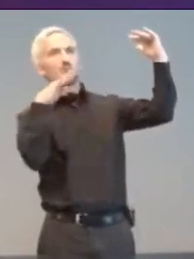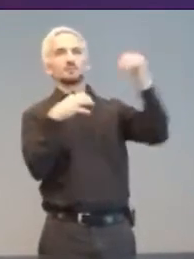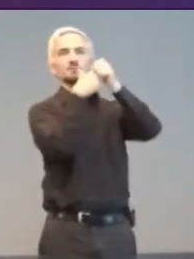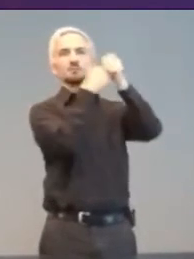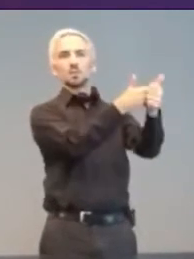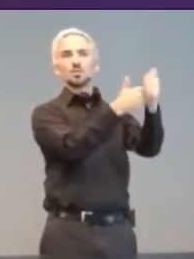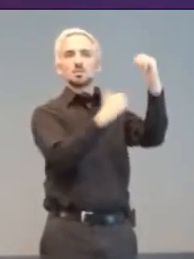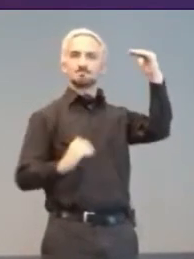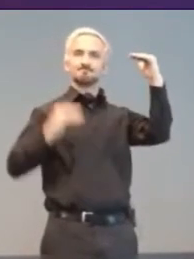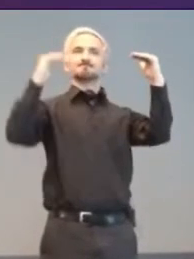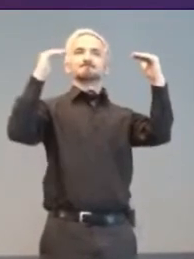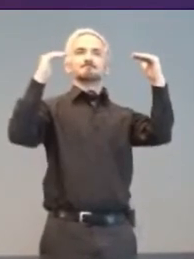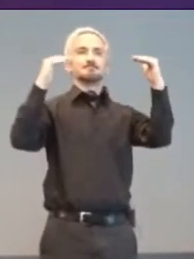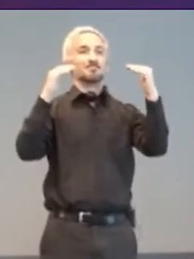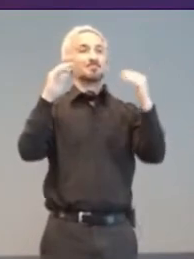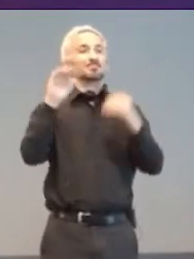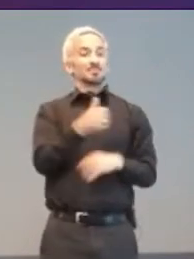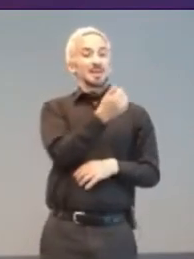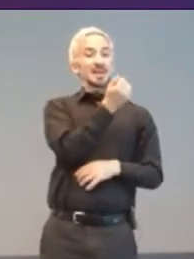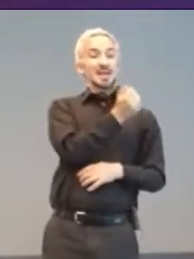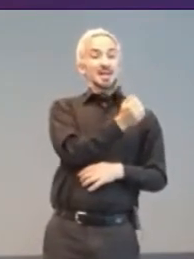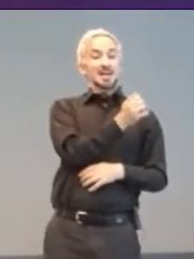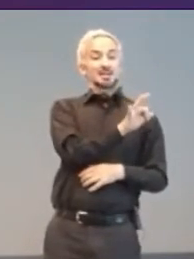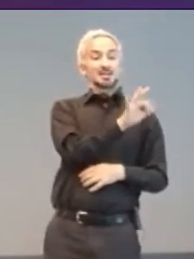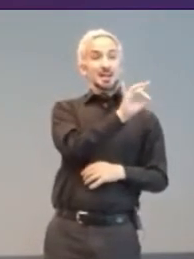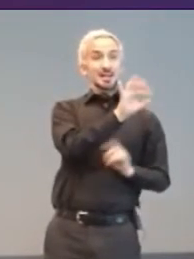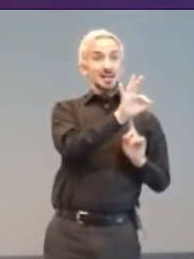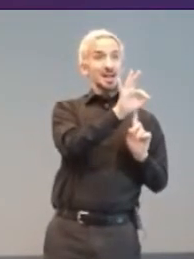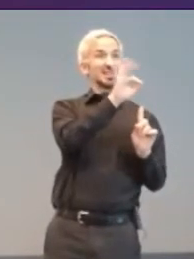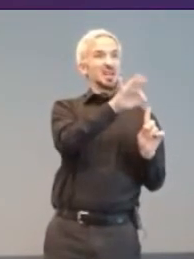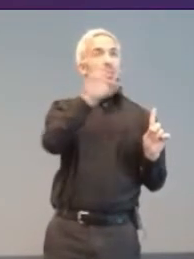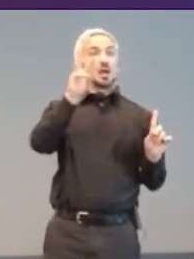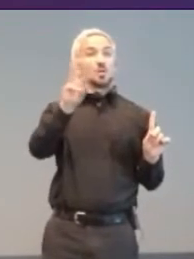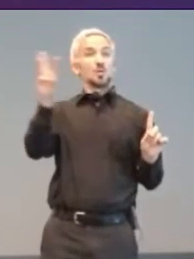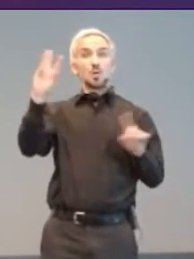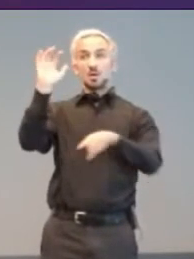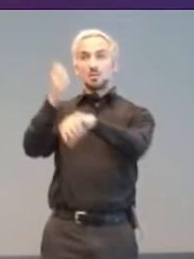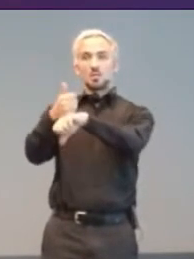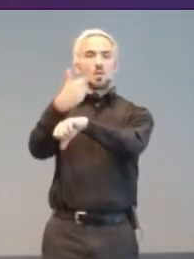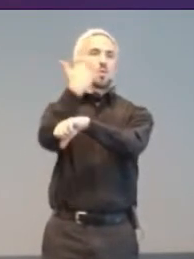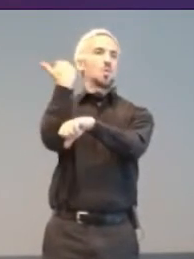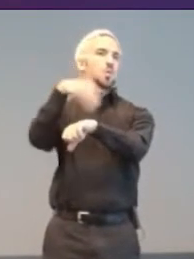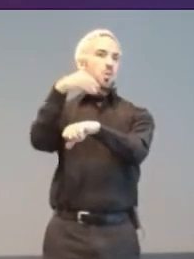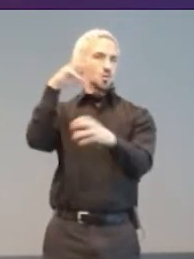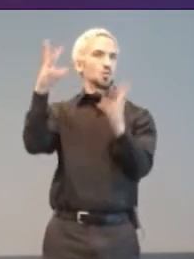From 1989, The World Wide Web changed the course of the world, and some of it for the better.